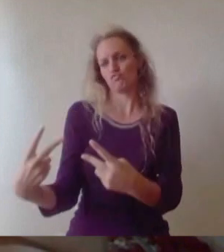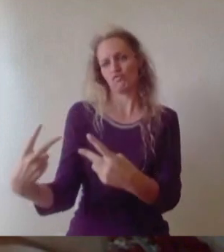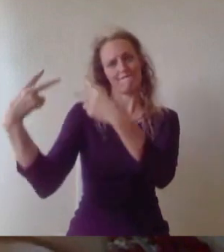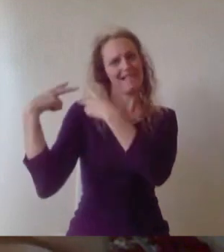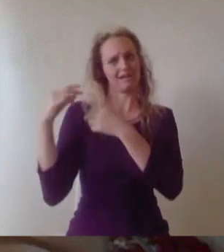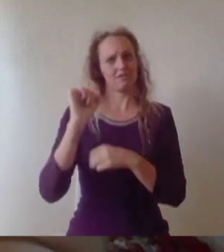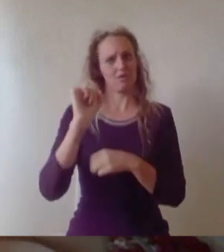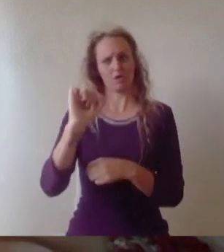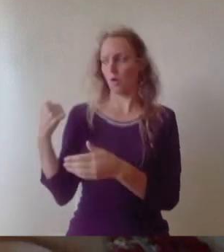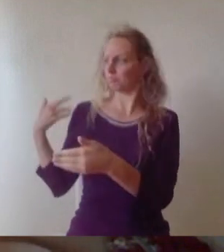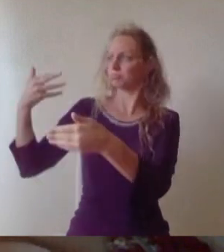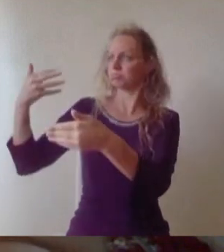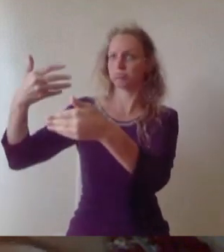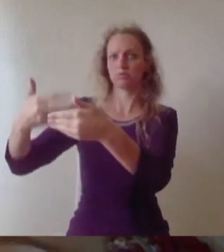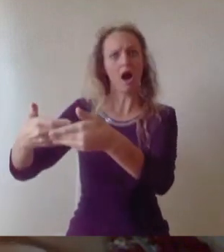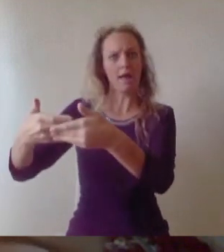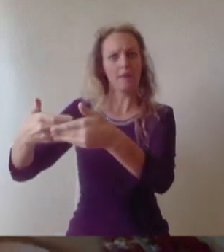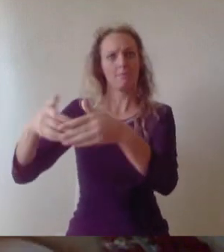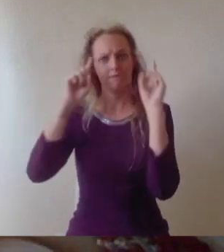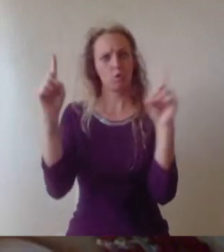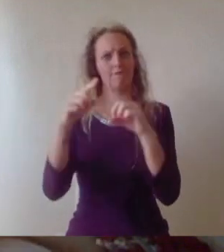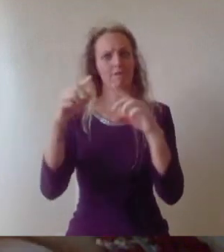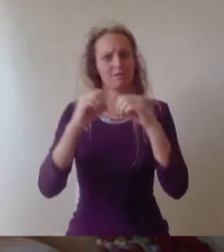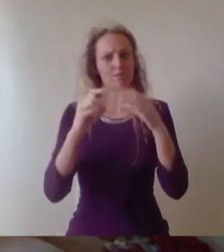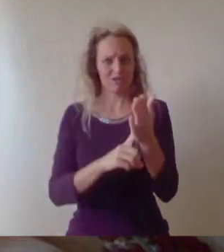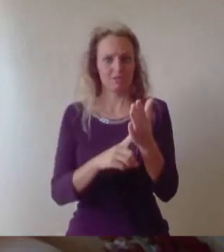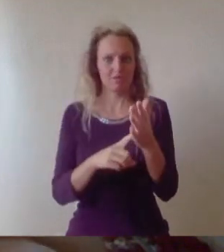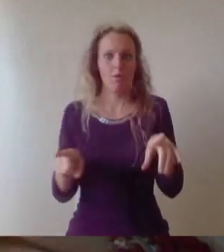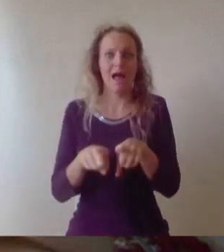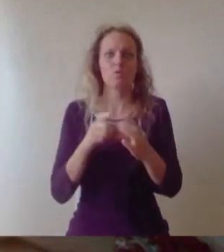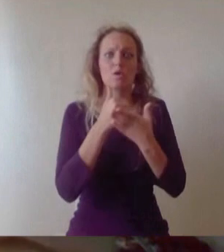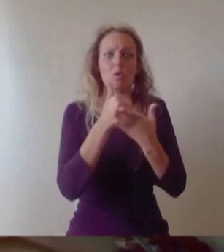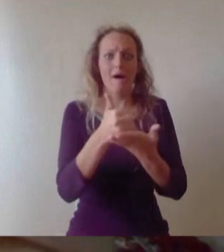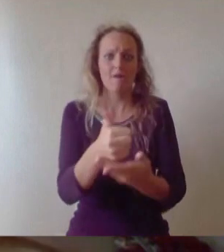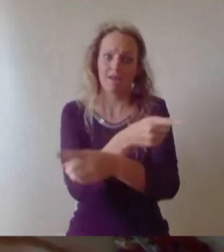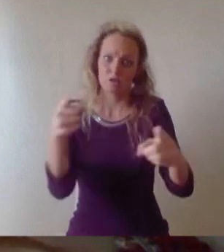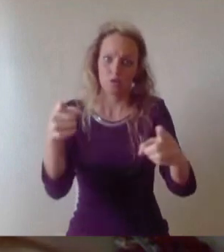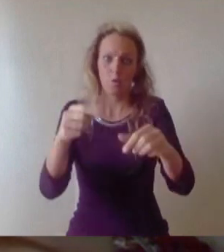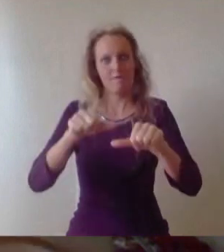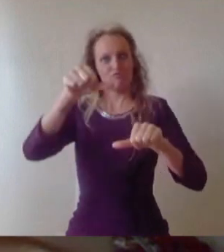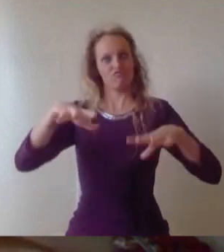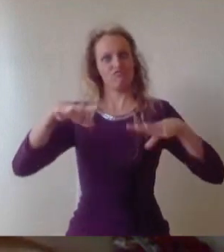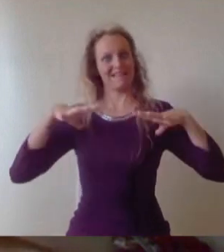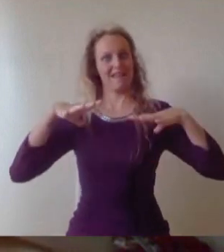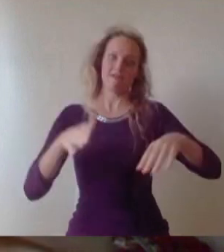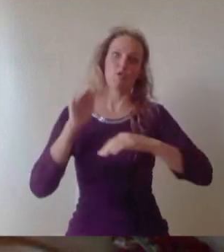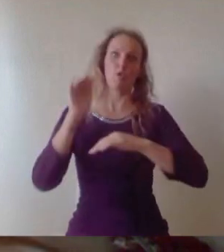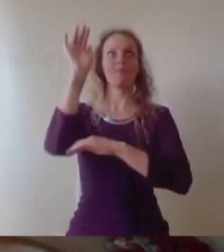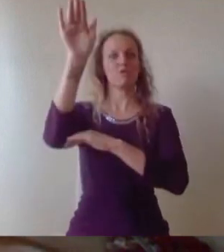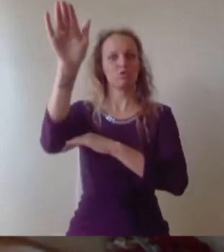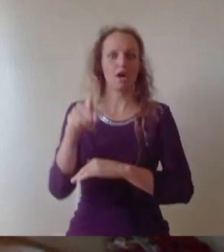advice as you embark on the next stage of your journey. Before I do that, however, let me reiterate Ian's point that today's